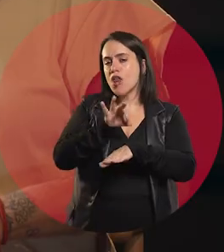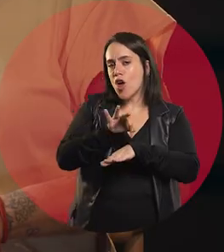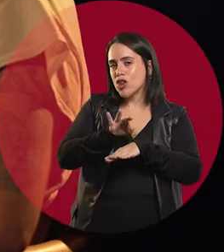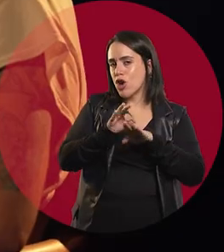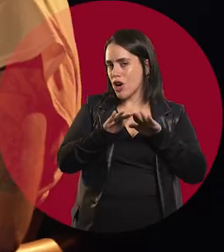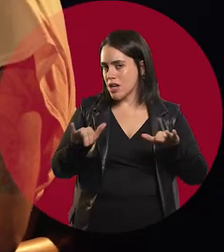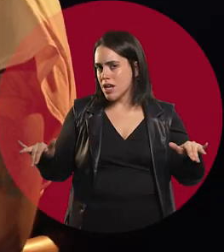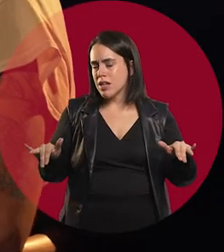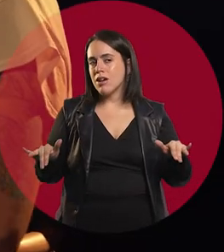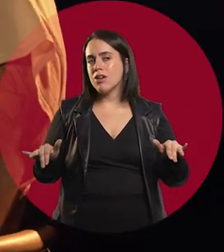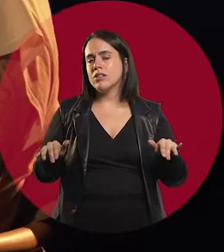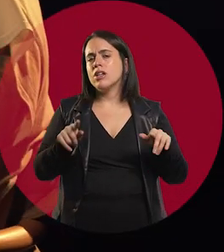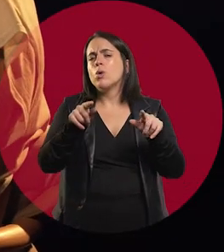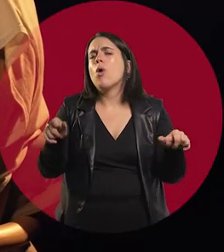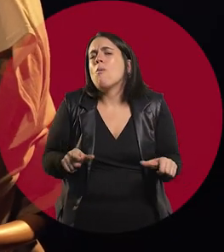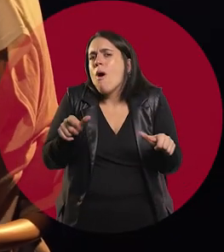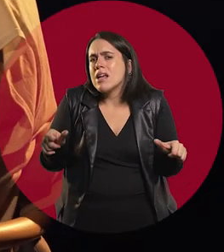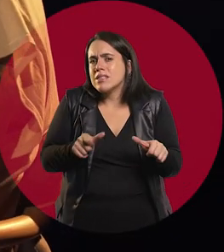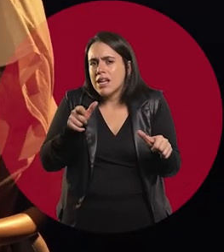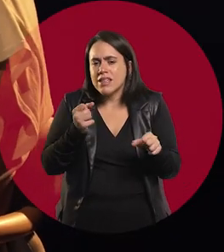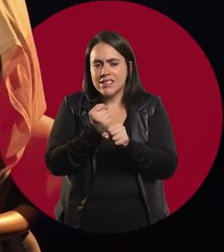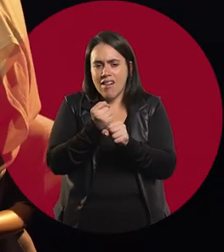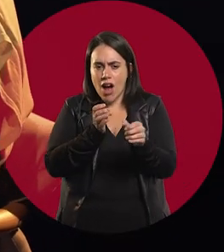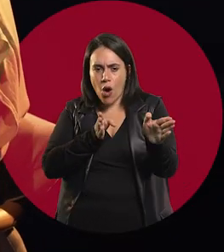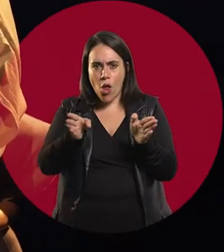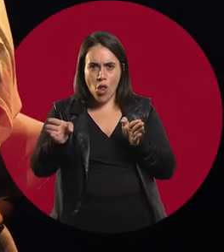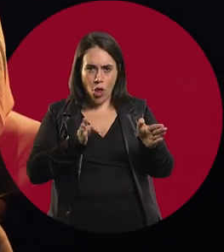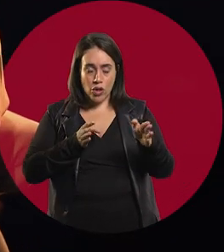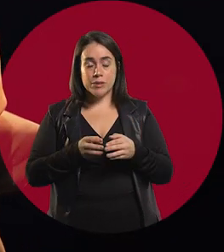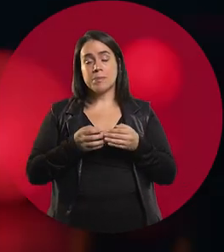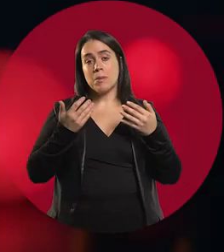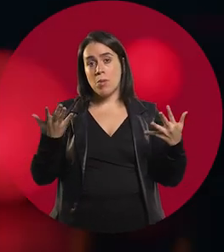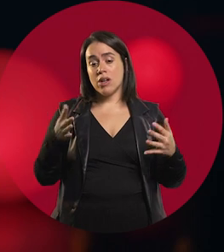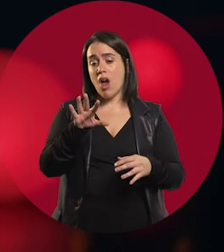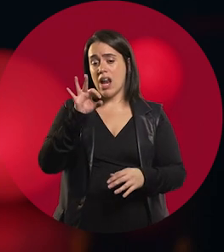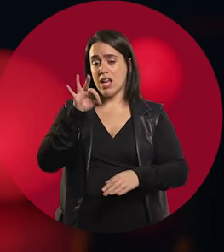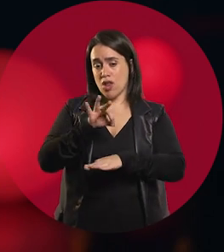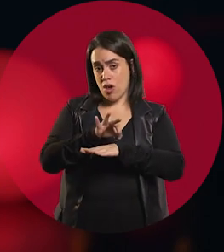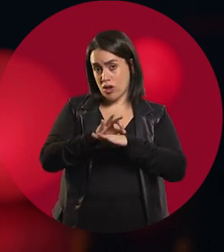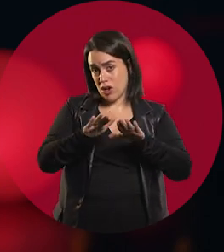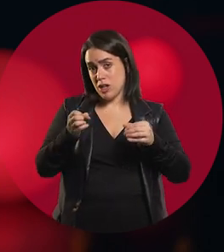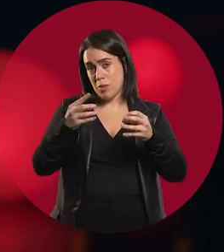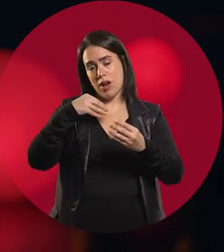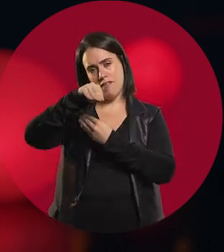How do you manage to juggle all those professions? Well, I got to pediatrics because my family was full of doctors